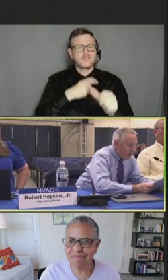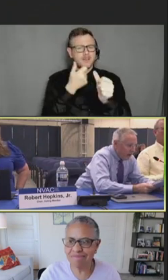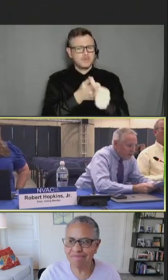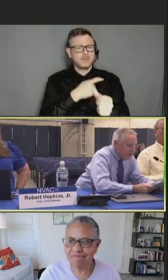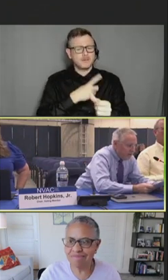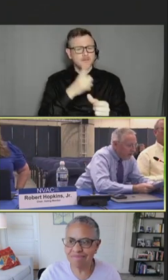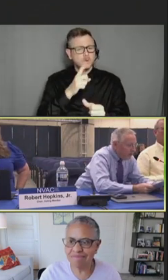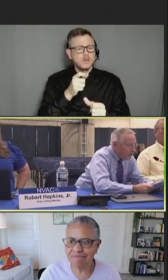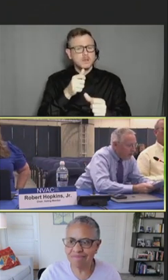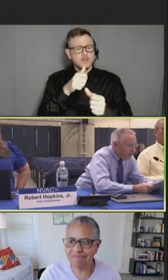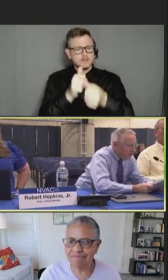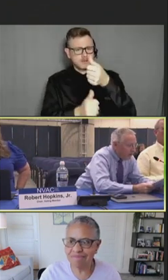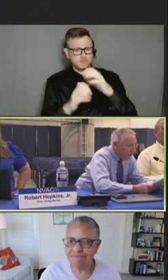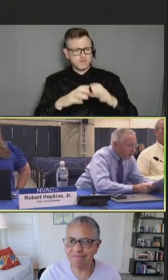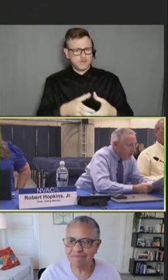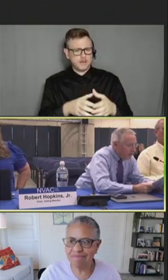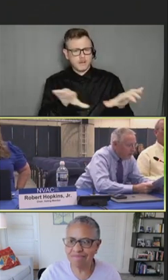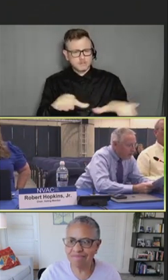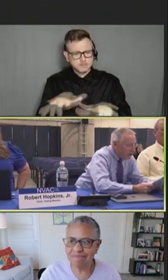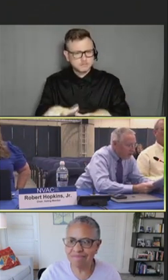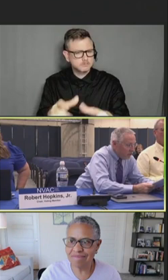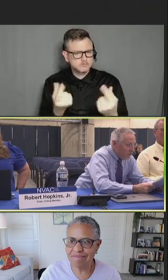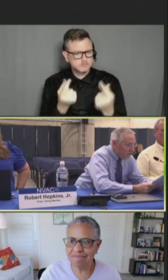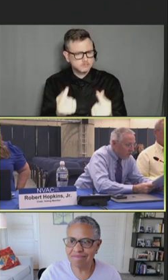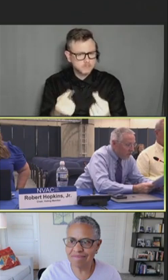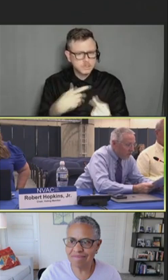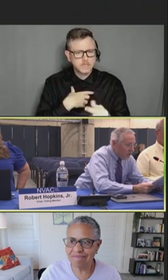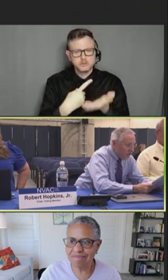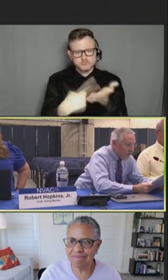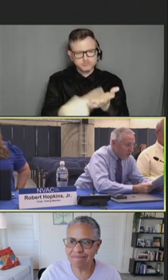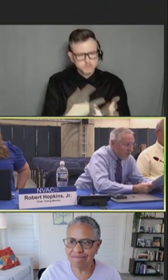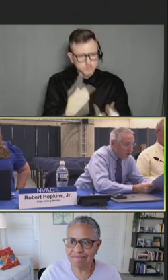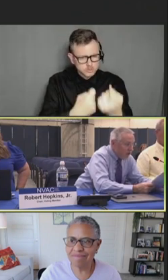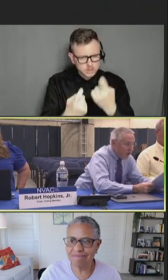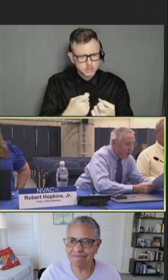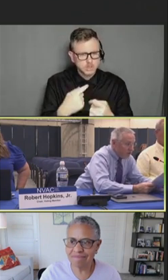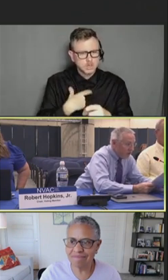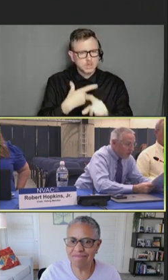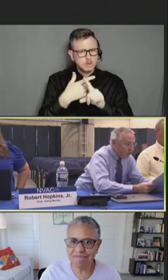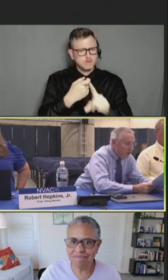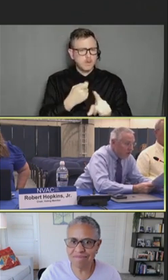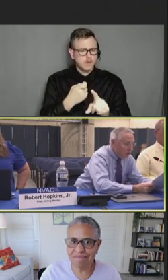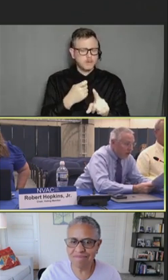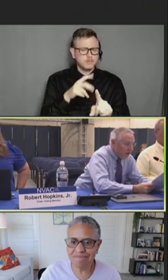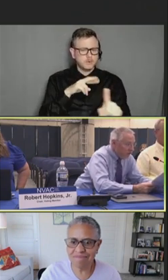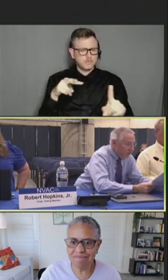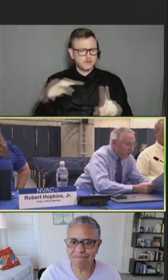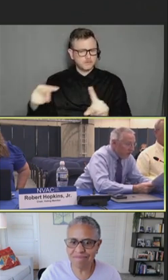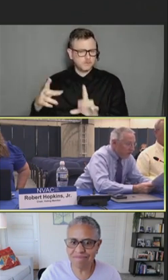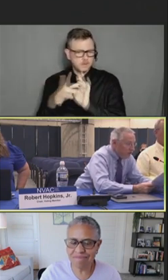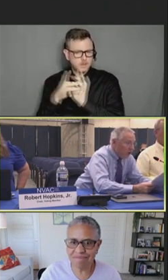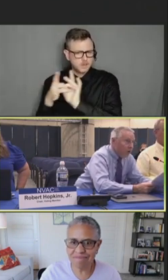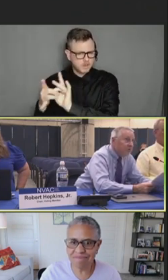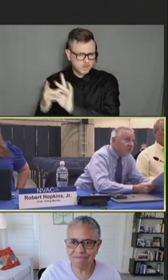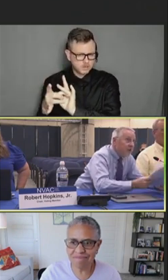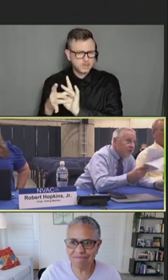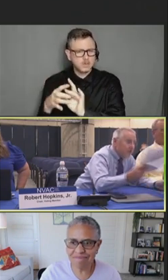activities and some discussion questions to hear from the committee on aspects related to fulfilling the charge.